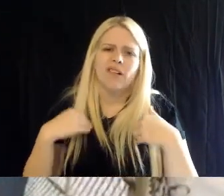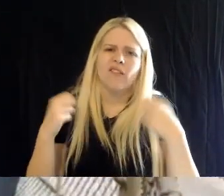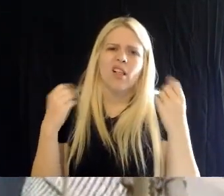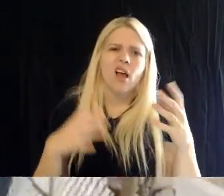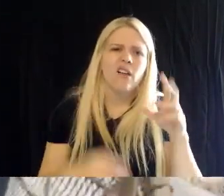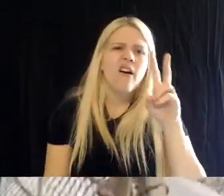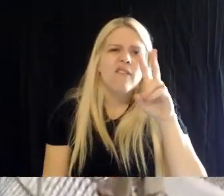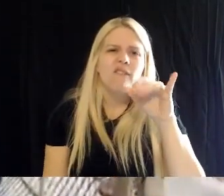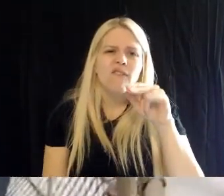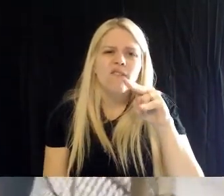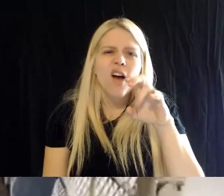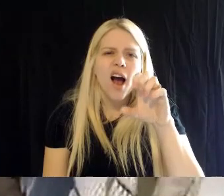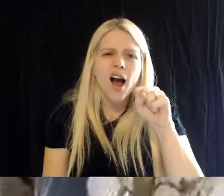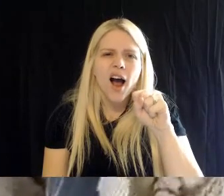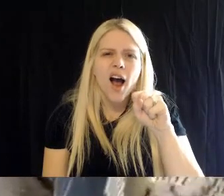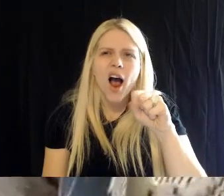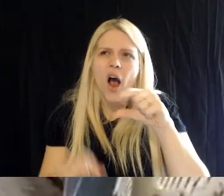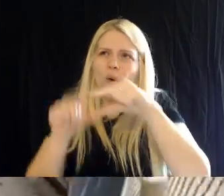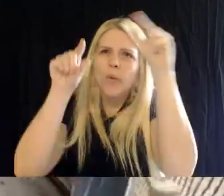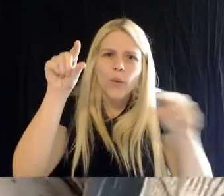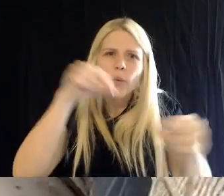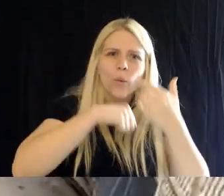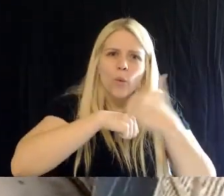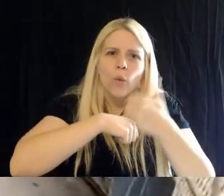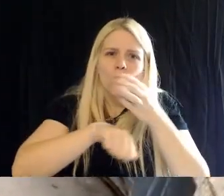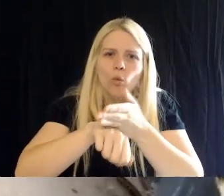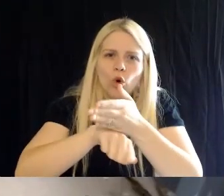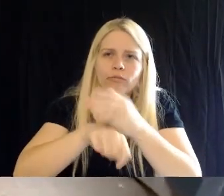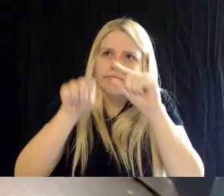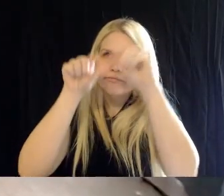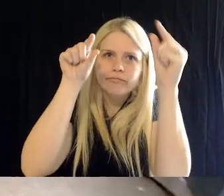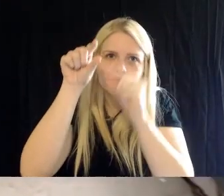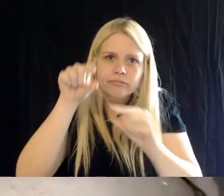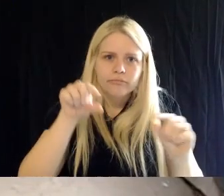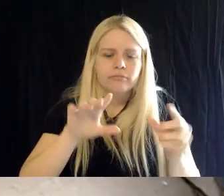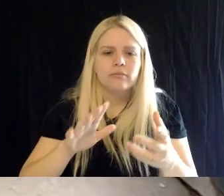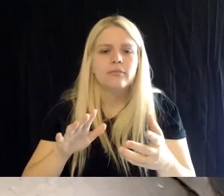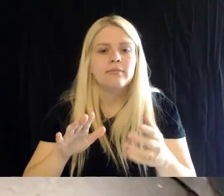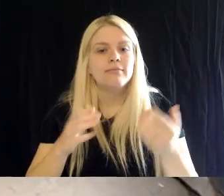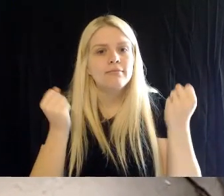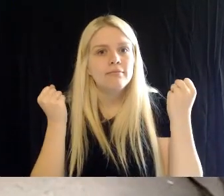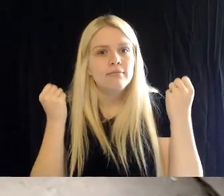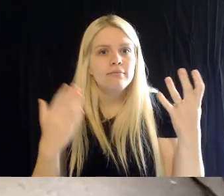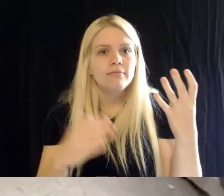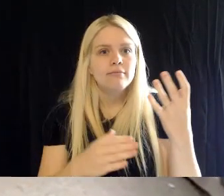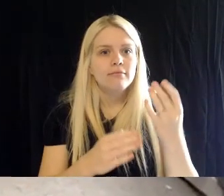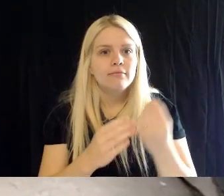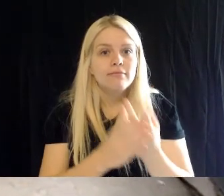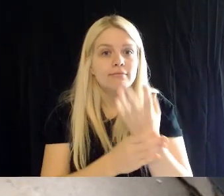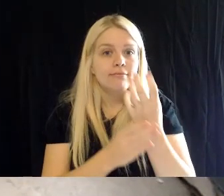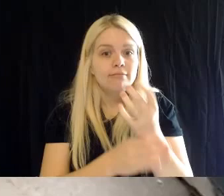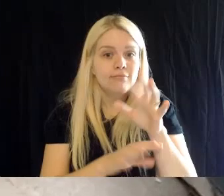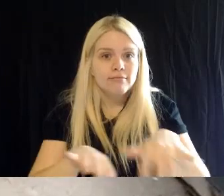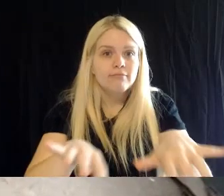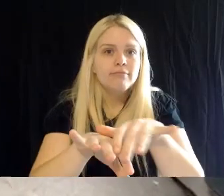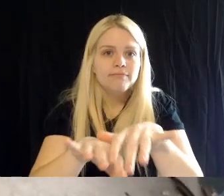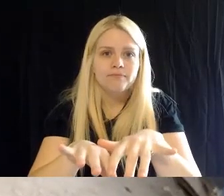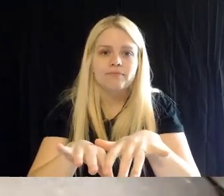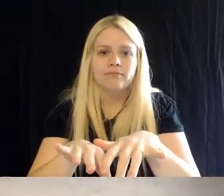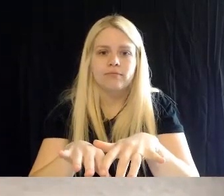of spreading plants, and also, a lot of bare ground.